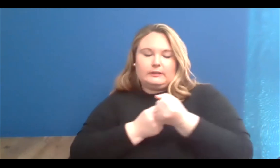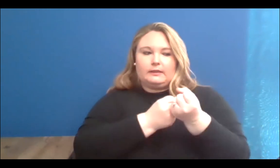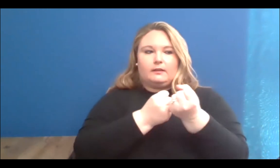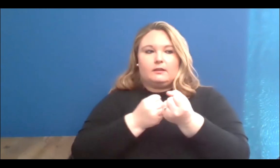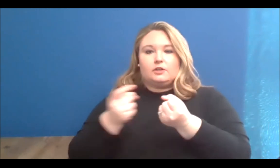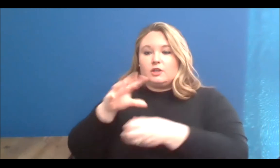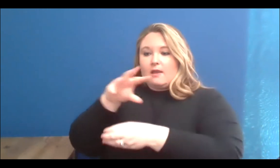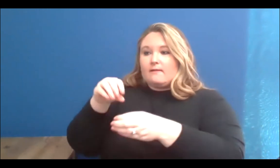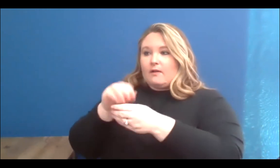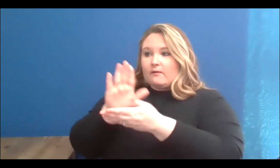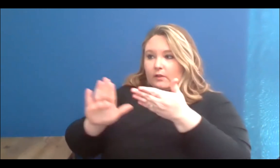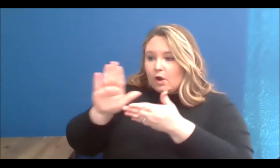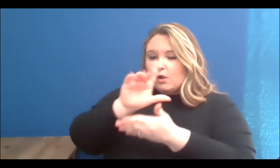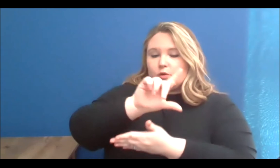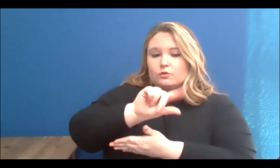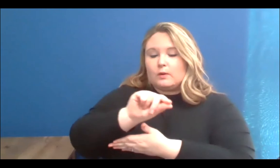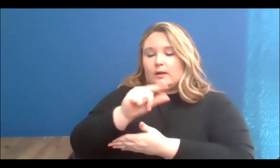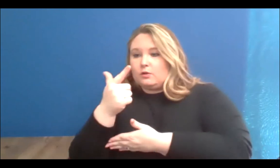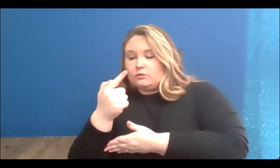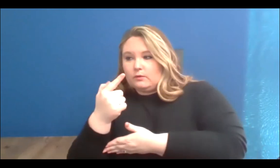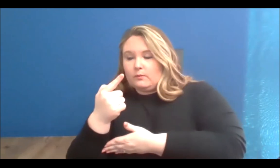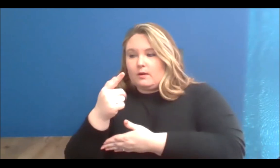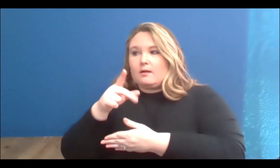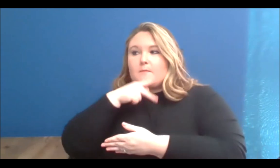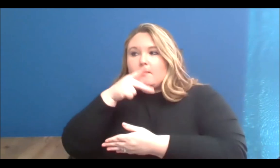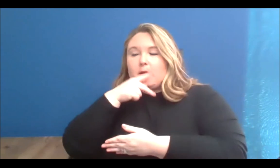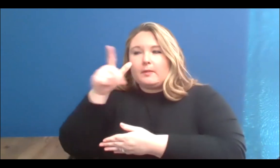Toronto Public Library Artrepeneur in Residence.